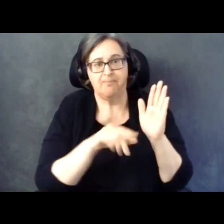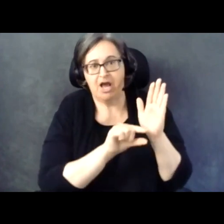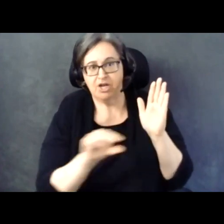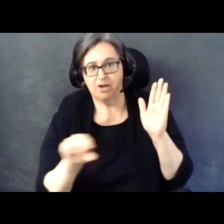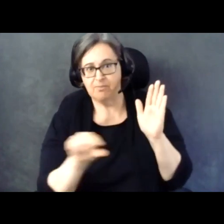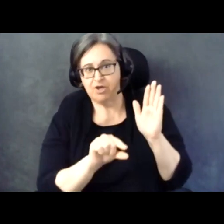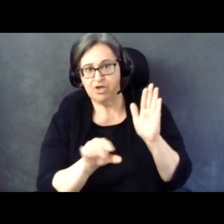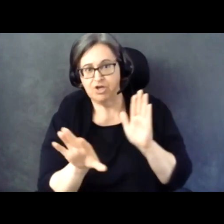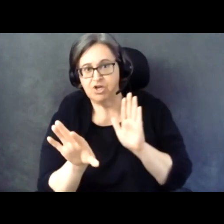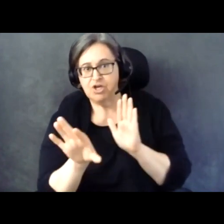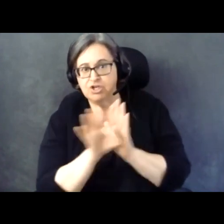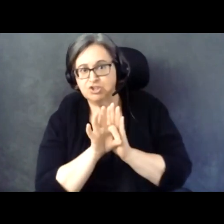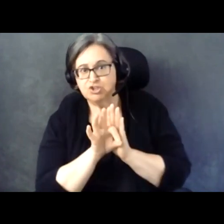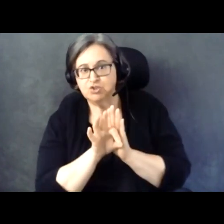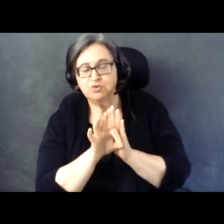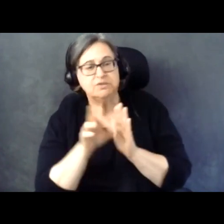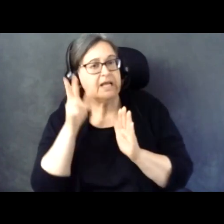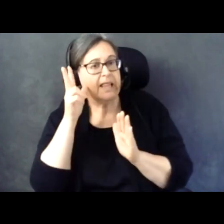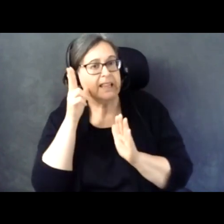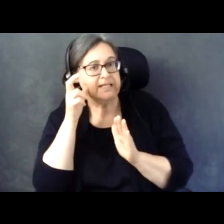listen to the event in Spanish.